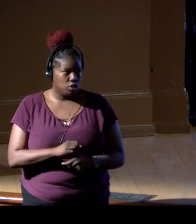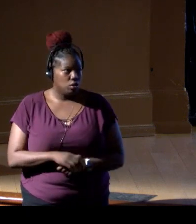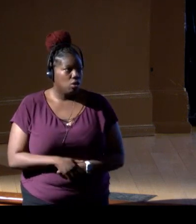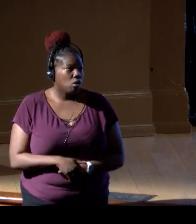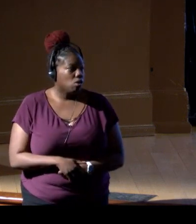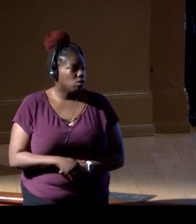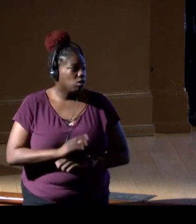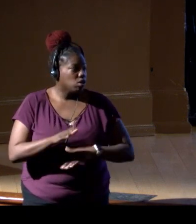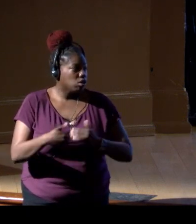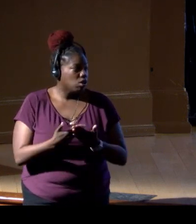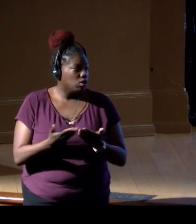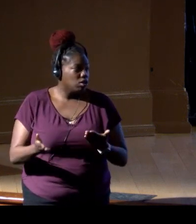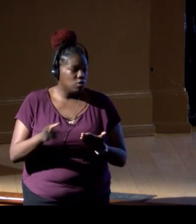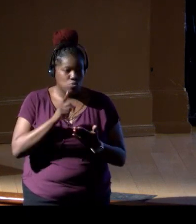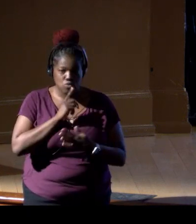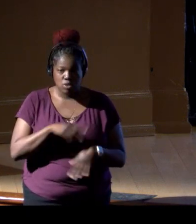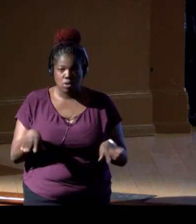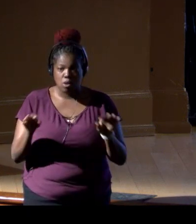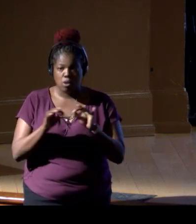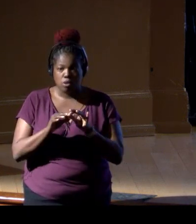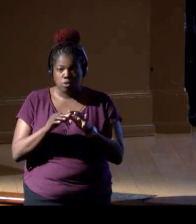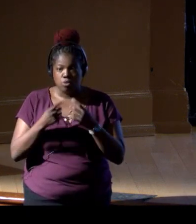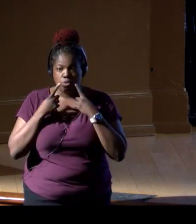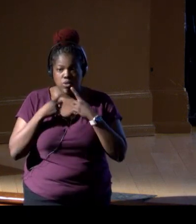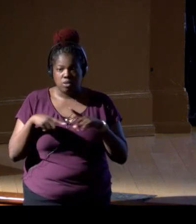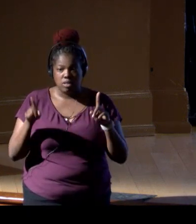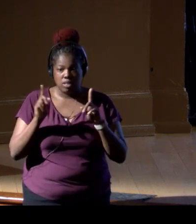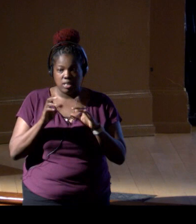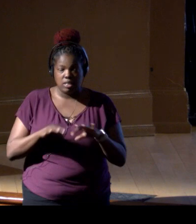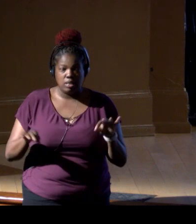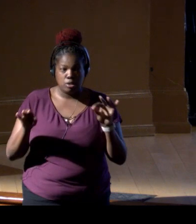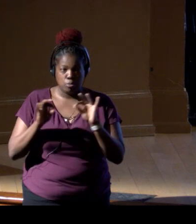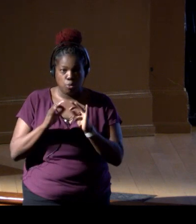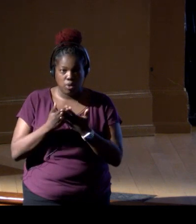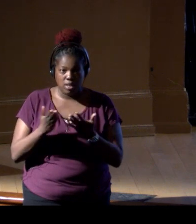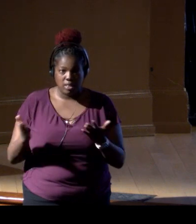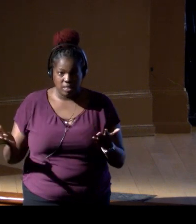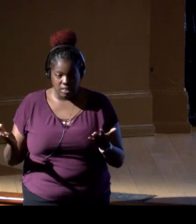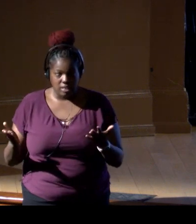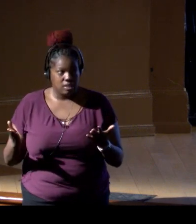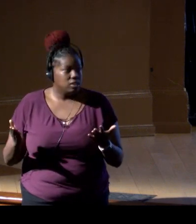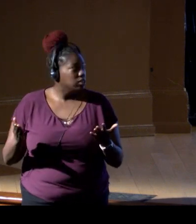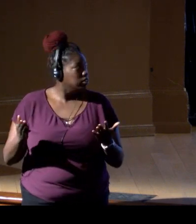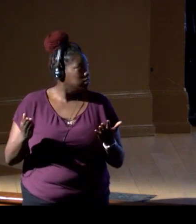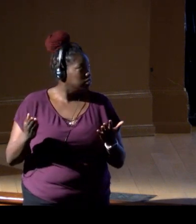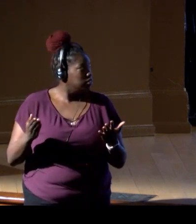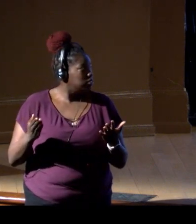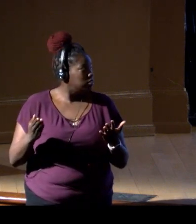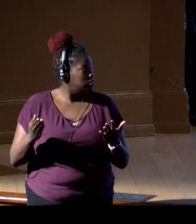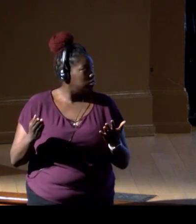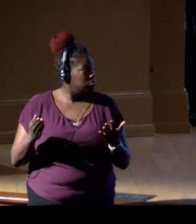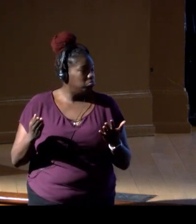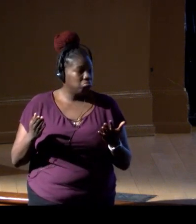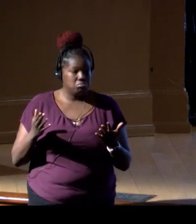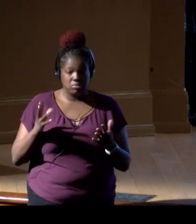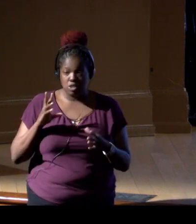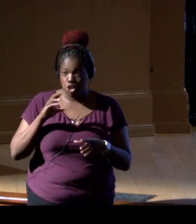All of this will be very crucial towards achieving the key outlines that are outlined, that are woven throughout,